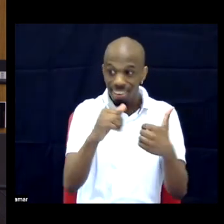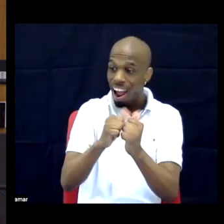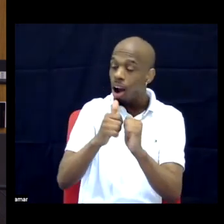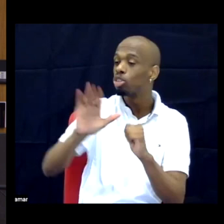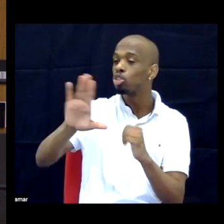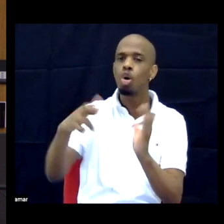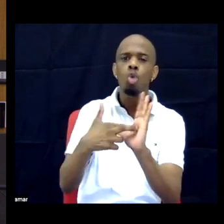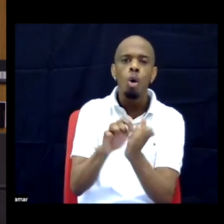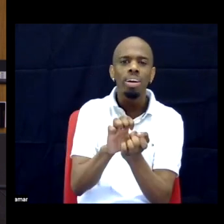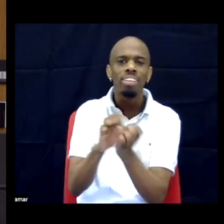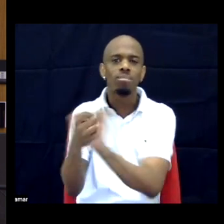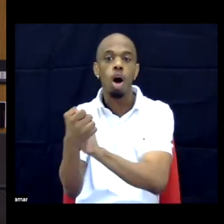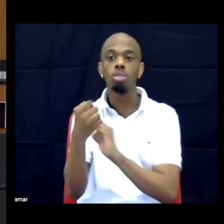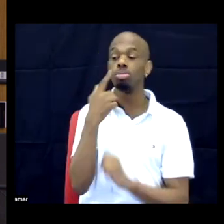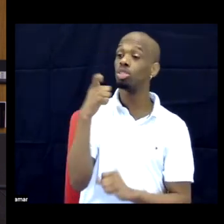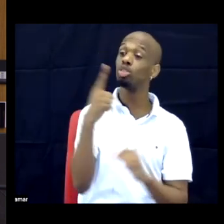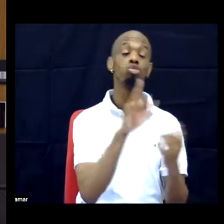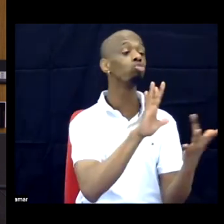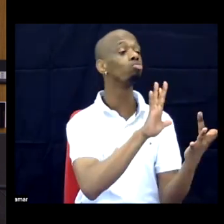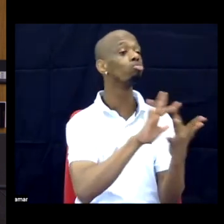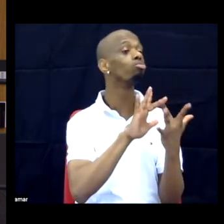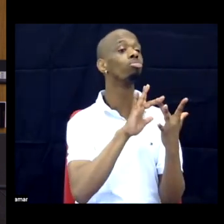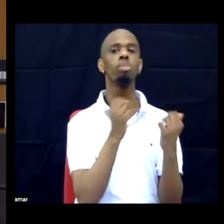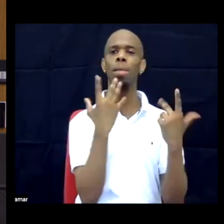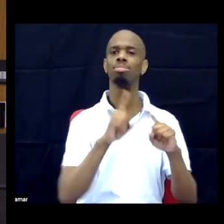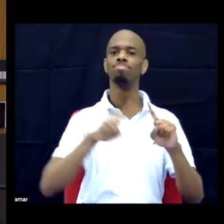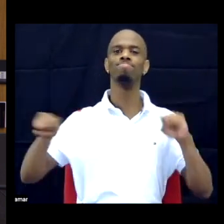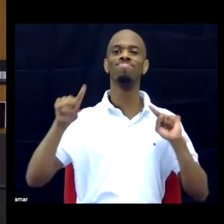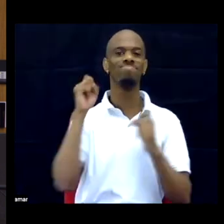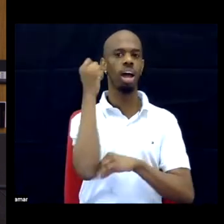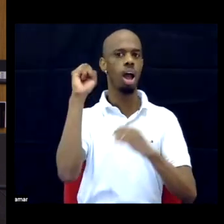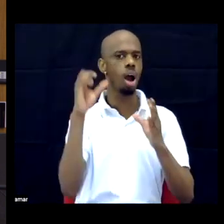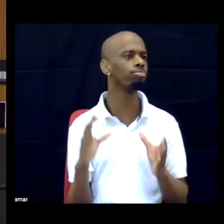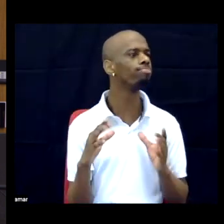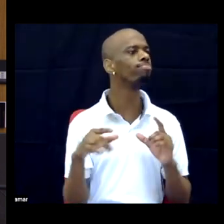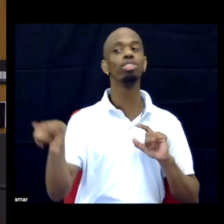talked to people in various contexts or activists, you've looked at the history.